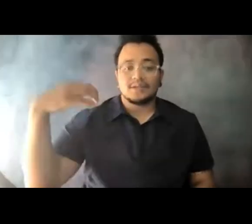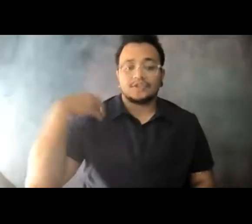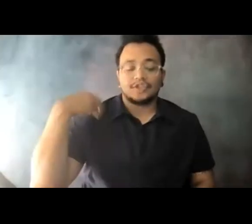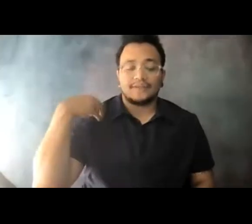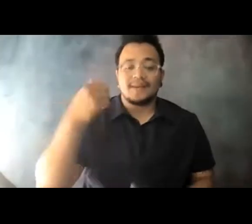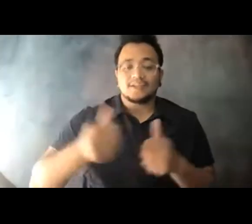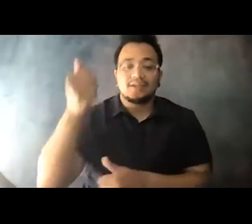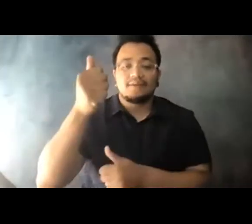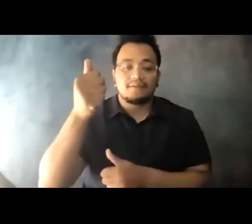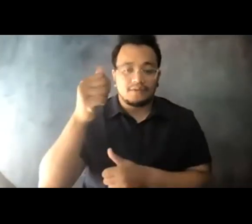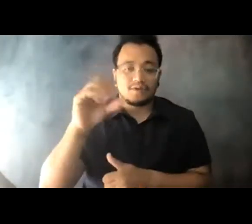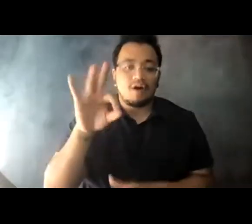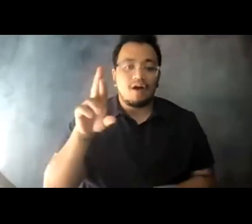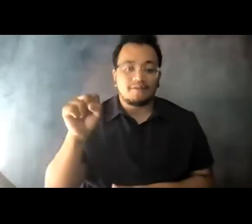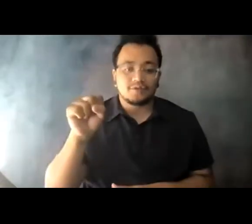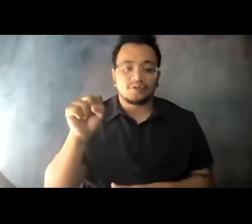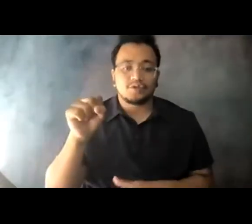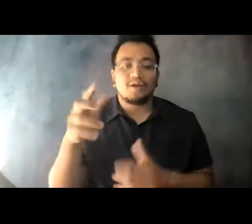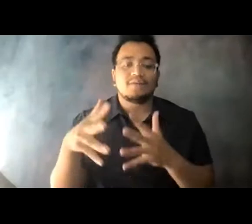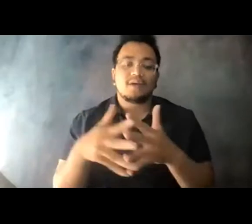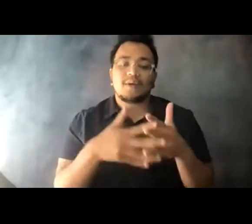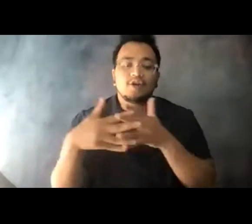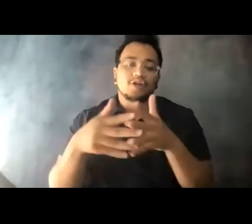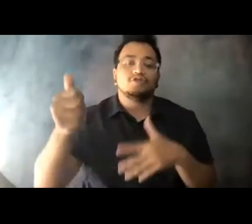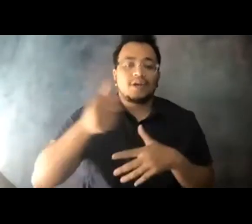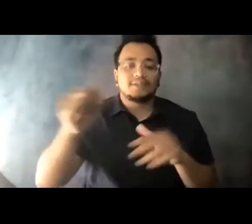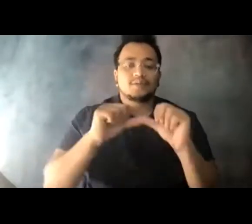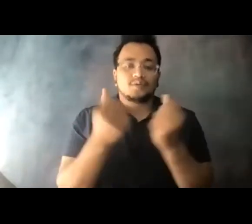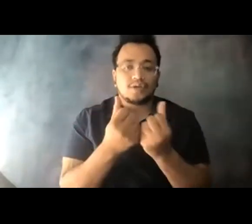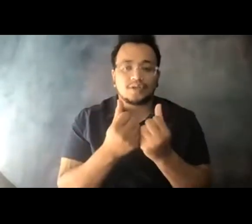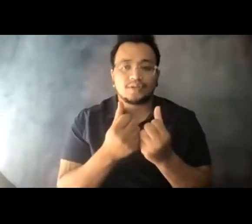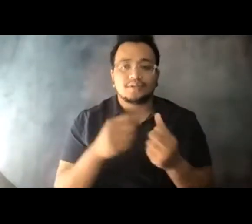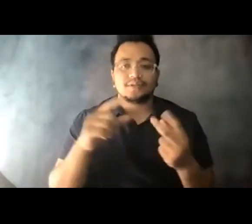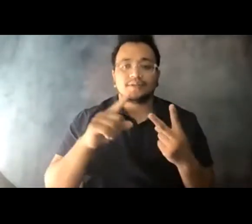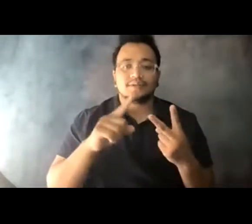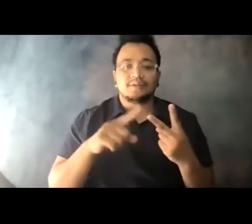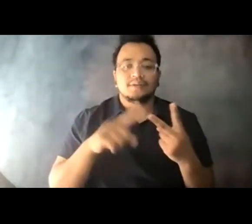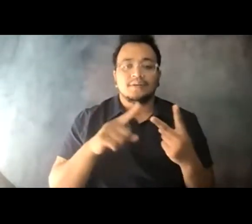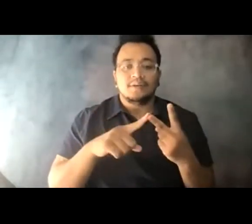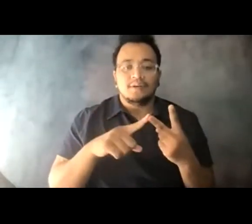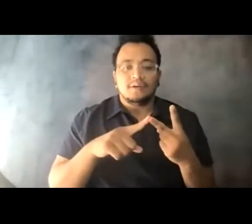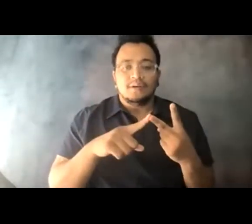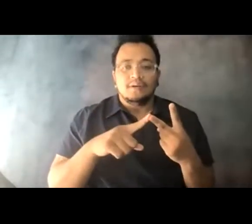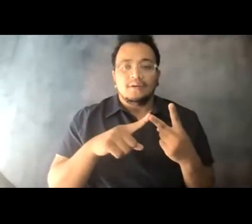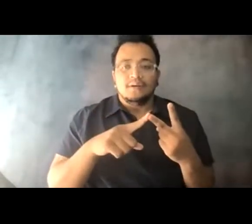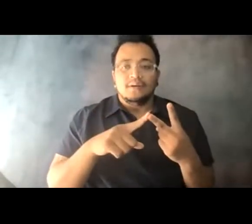and Scott solid Indian the American transportation association of America's director.